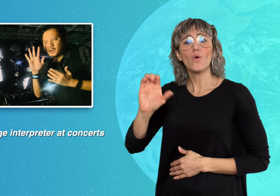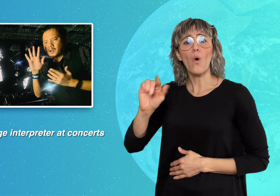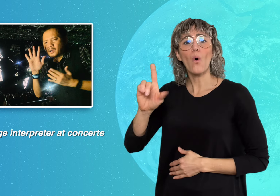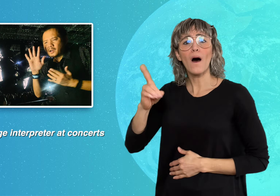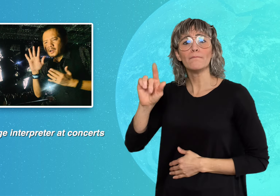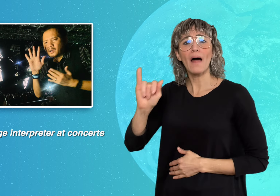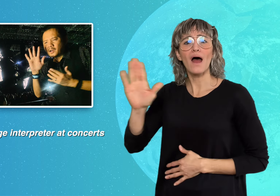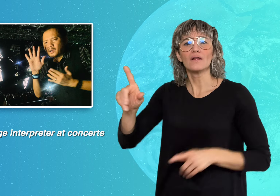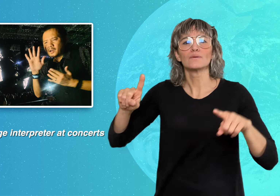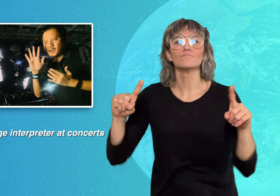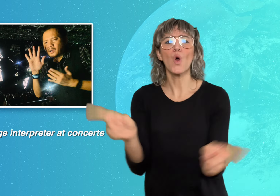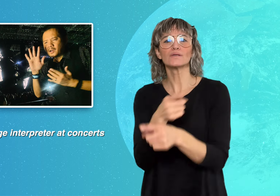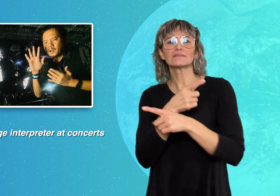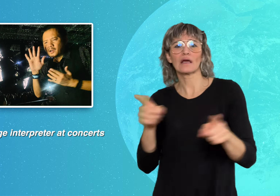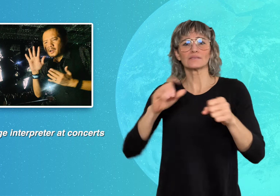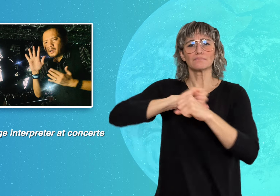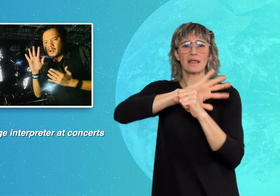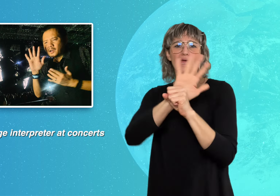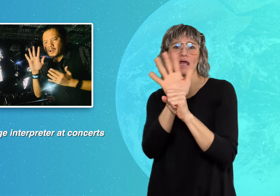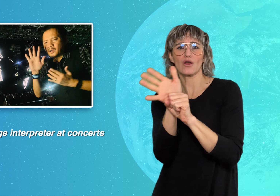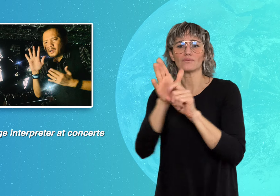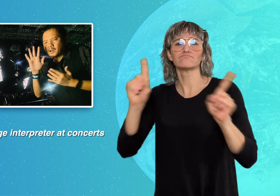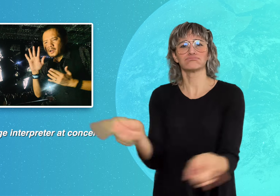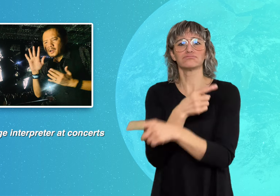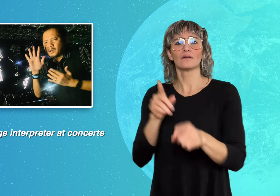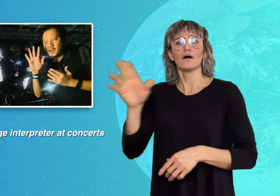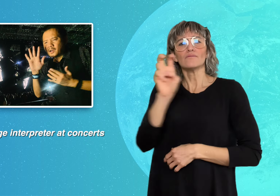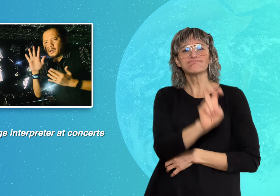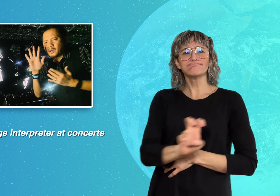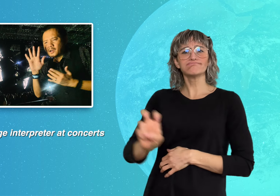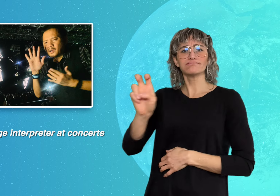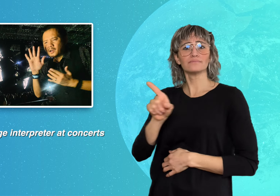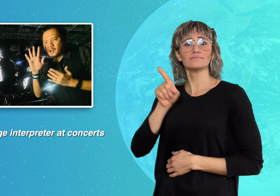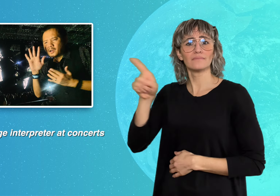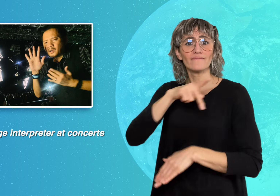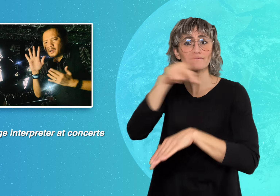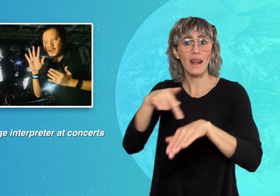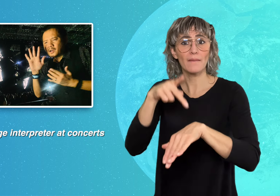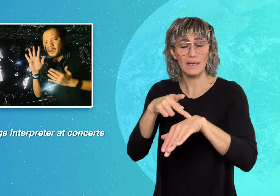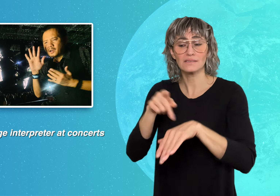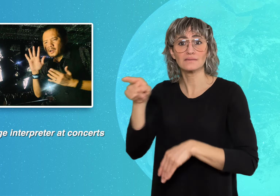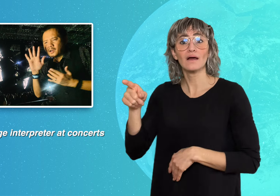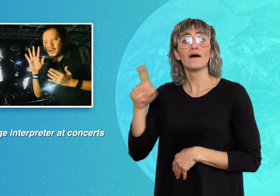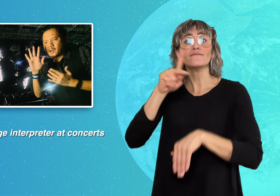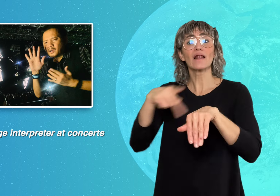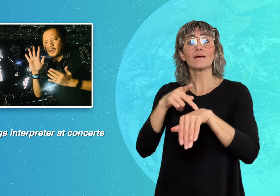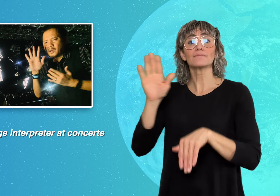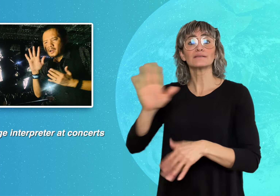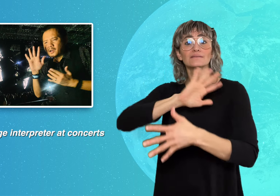in the Philippines, Filipino Sign Language (FSL) interpreter